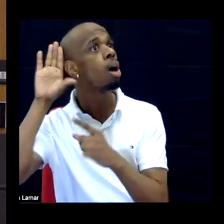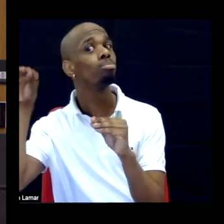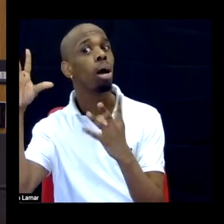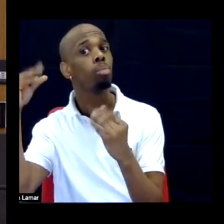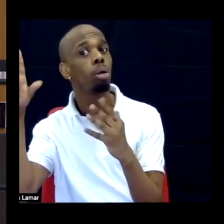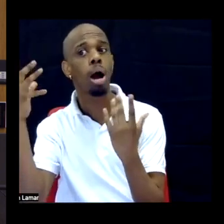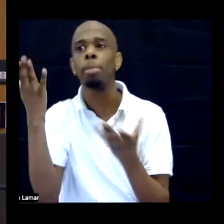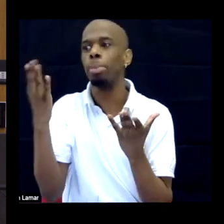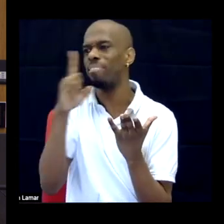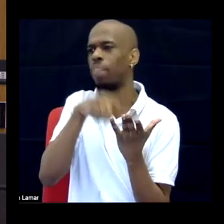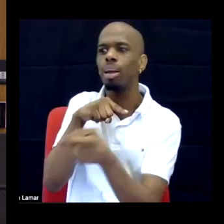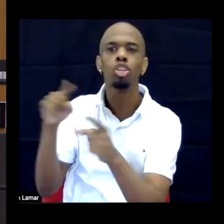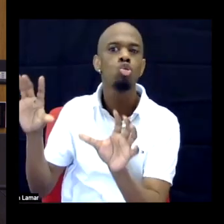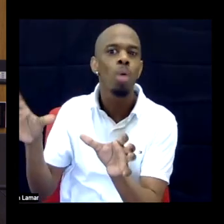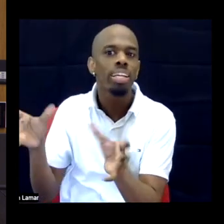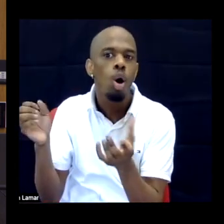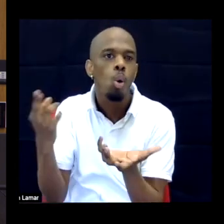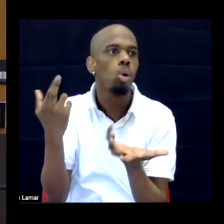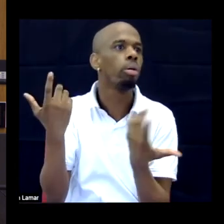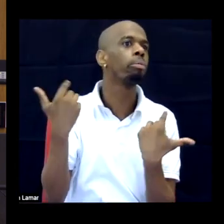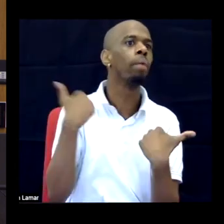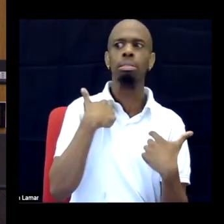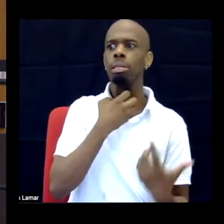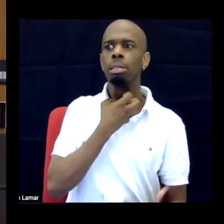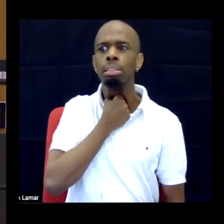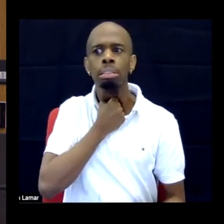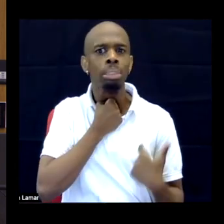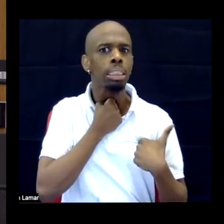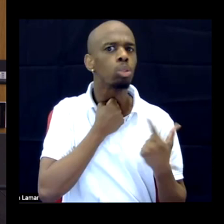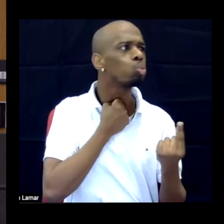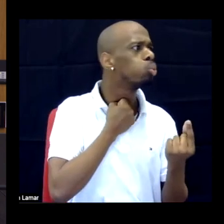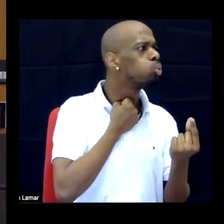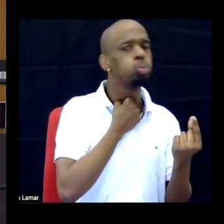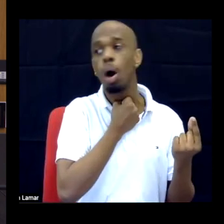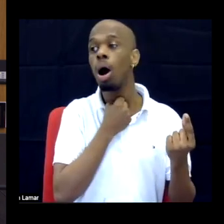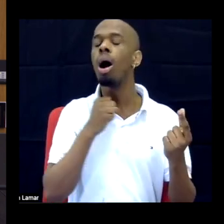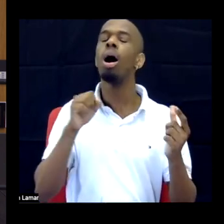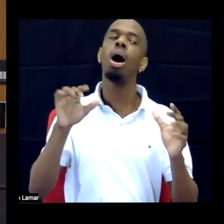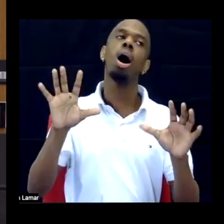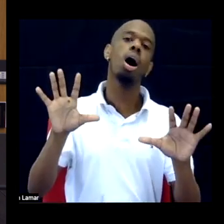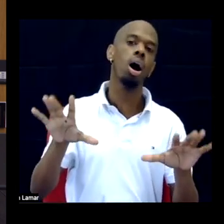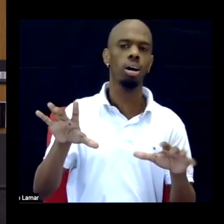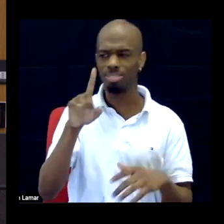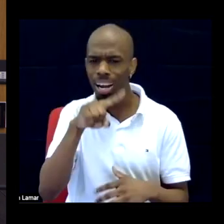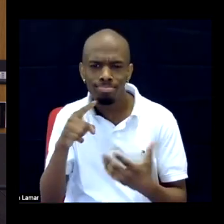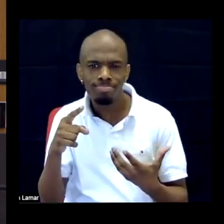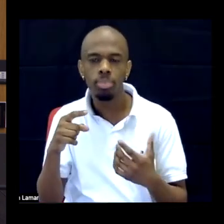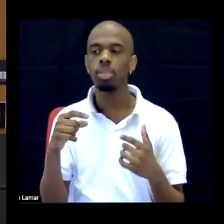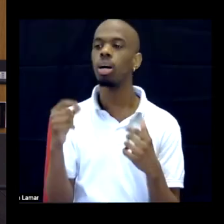radio that wasn't like a real siren, my heart was in my throat, and there was a lot of anxiety and tension.